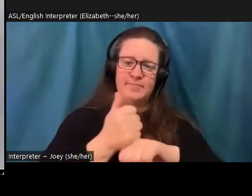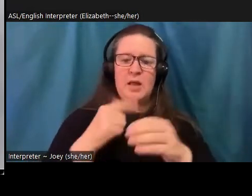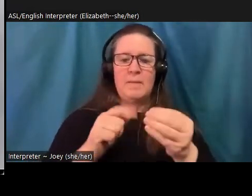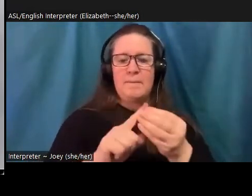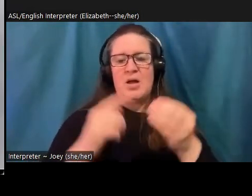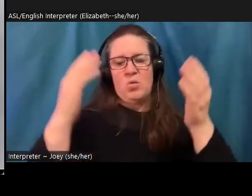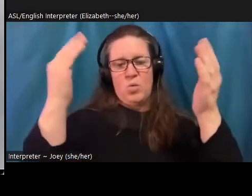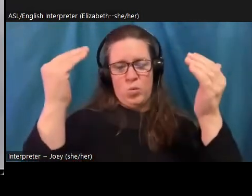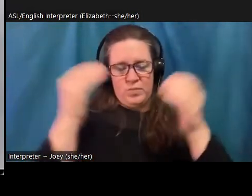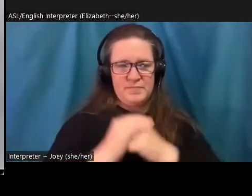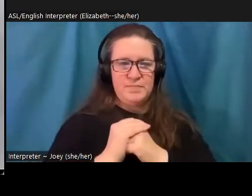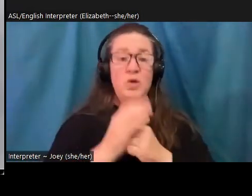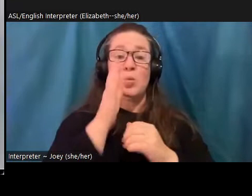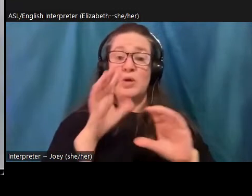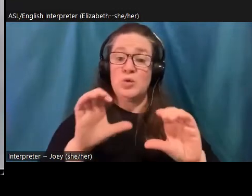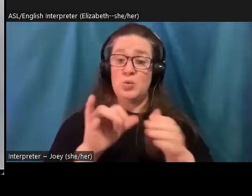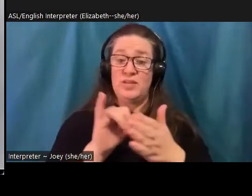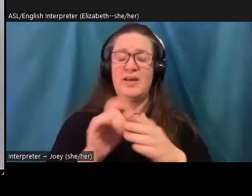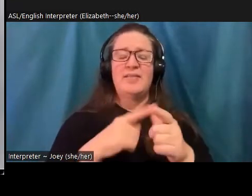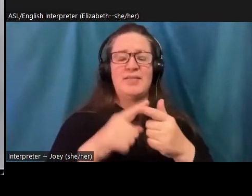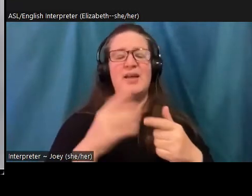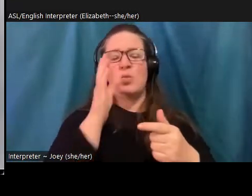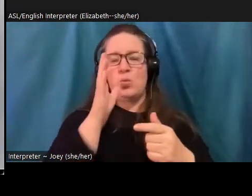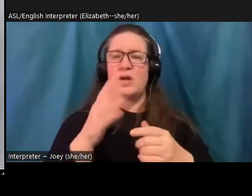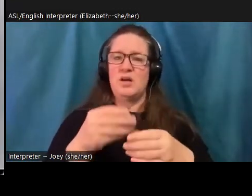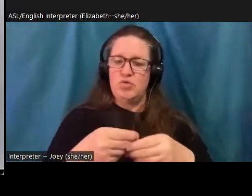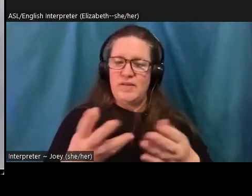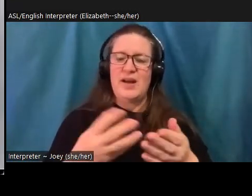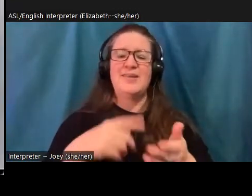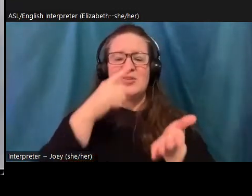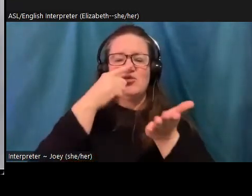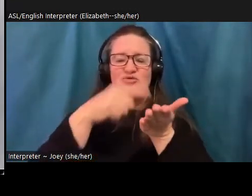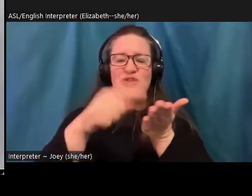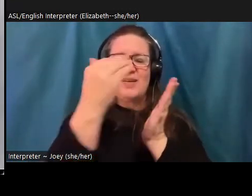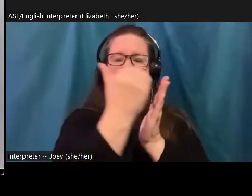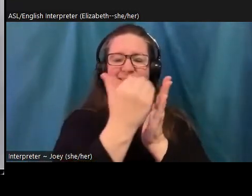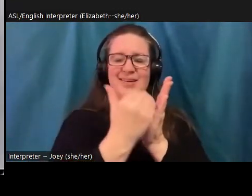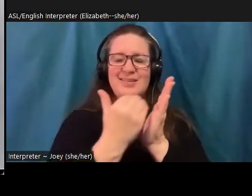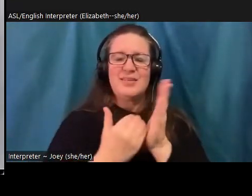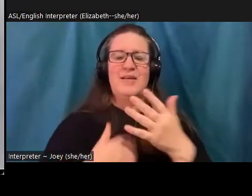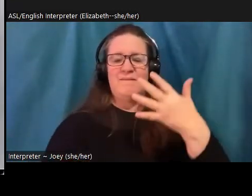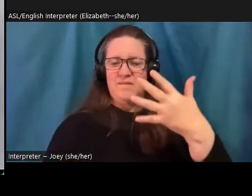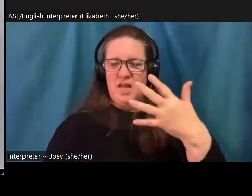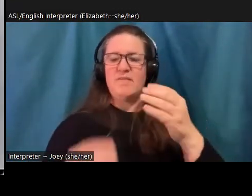is a checklist of five more concrete ways to build resilience for this long emergency. But I think we need